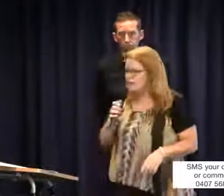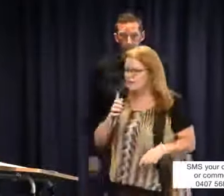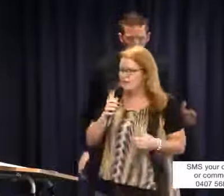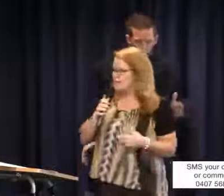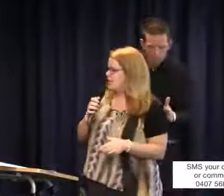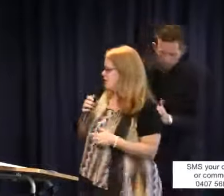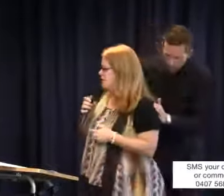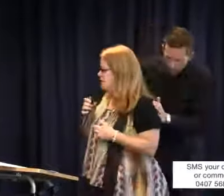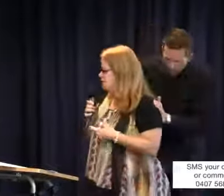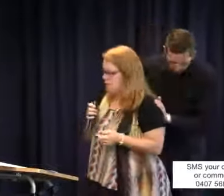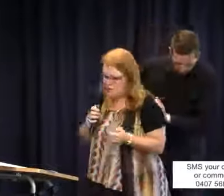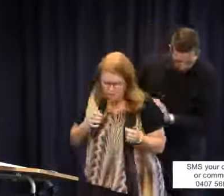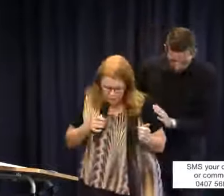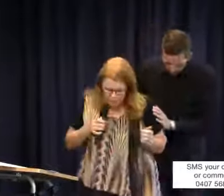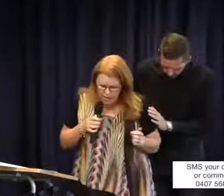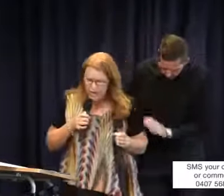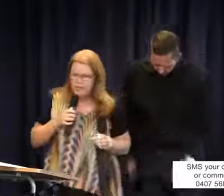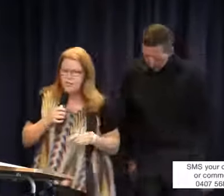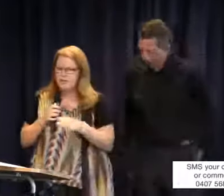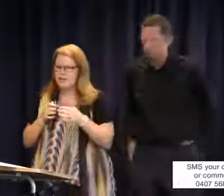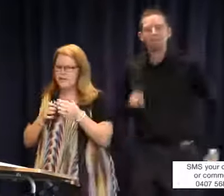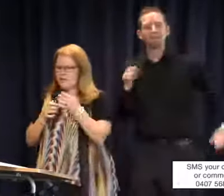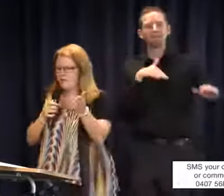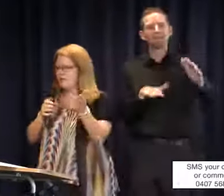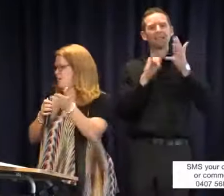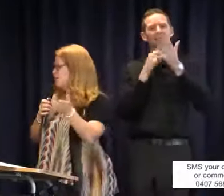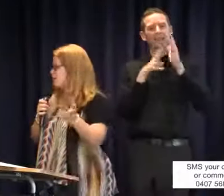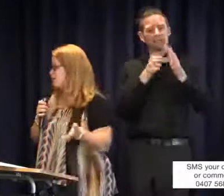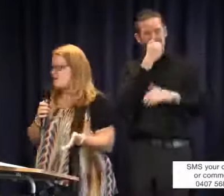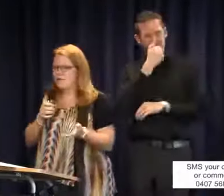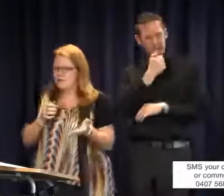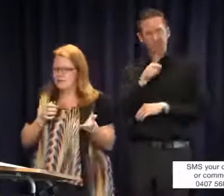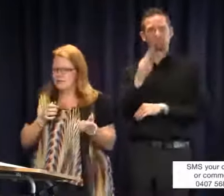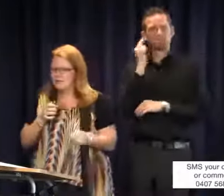My son is six. He's also deaf and attends one of the same schools as other parents in